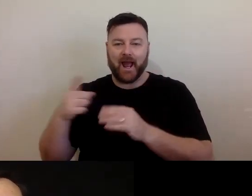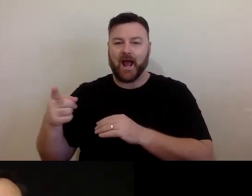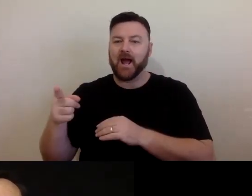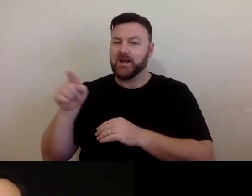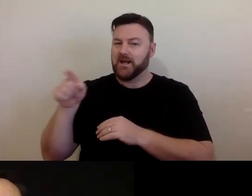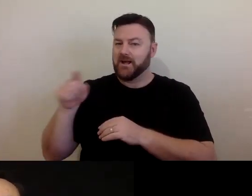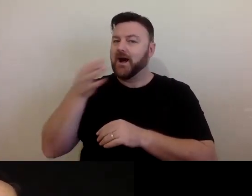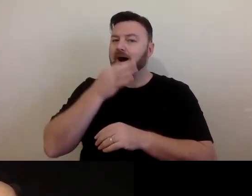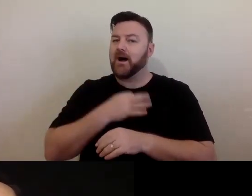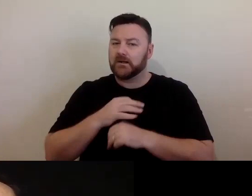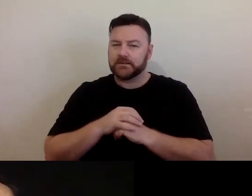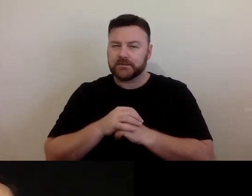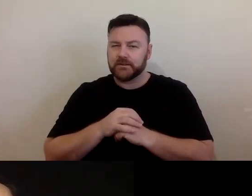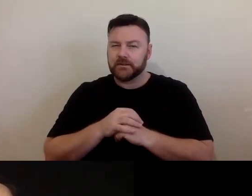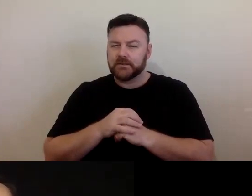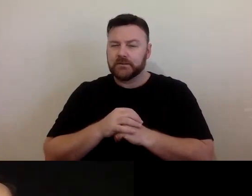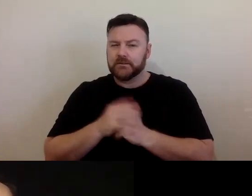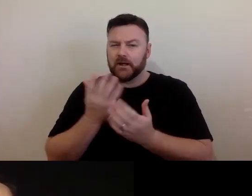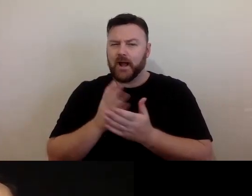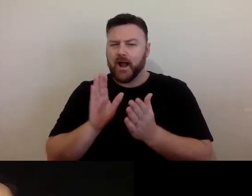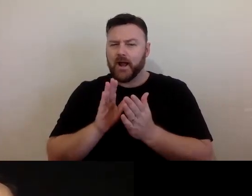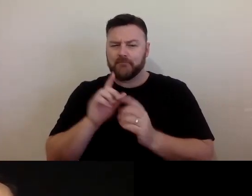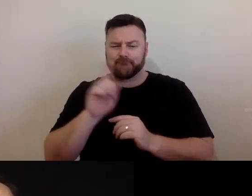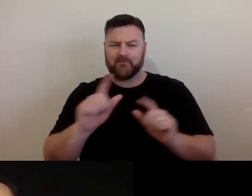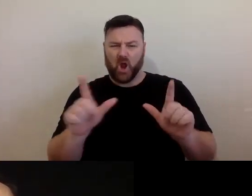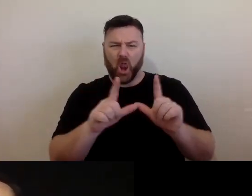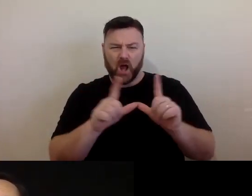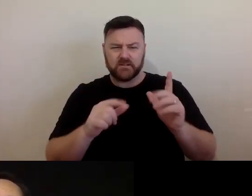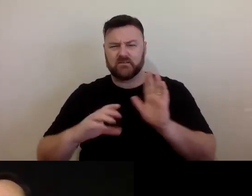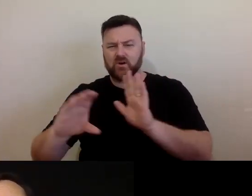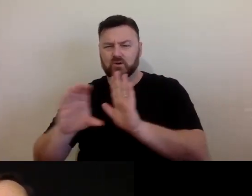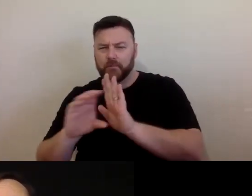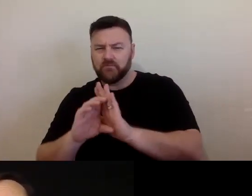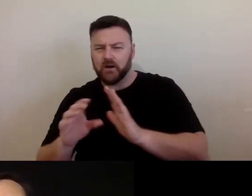understand how does licensing or copyright work for, for instance, a